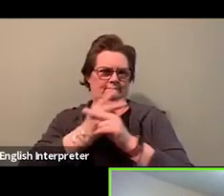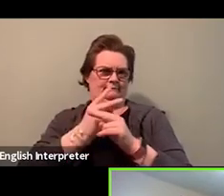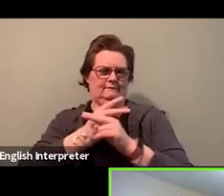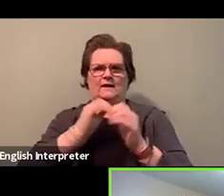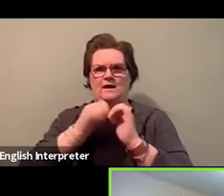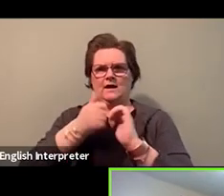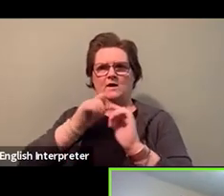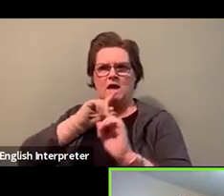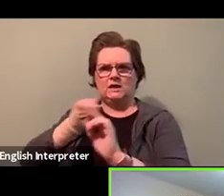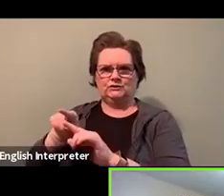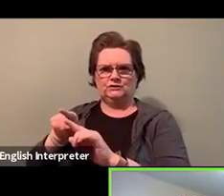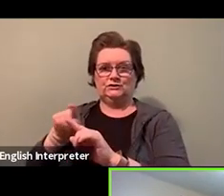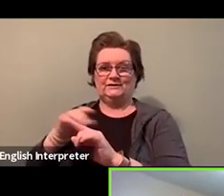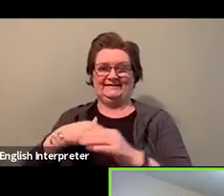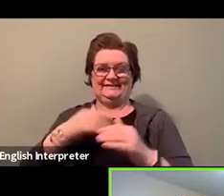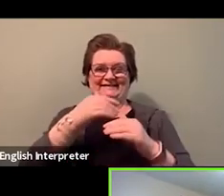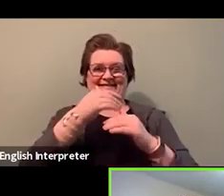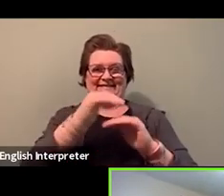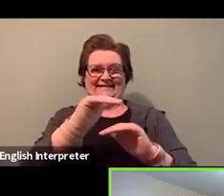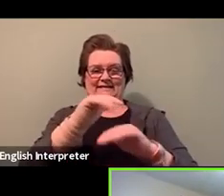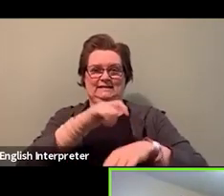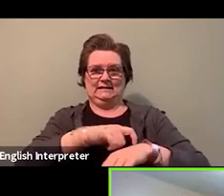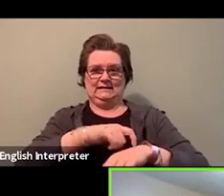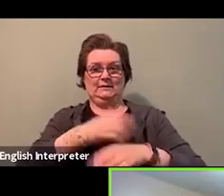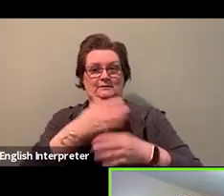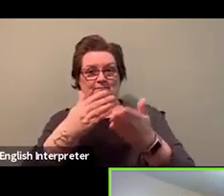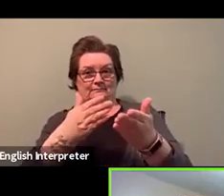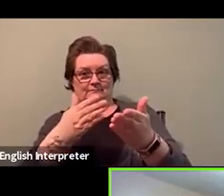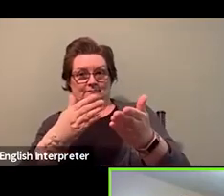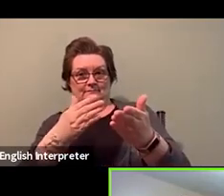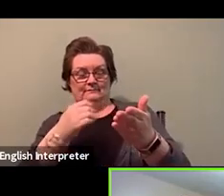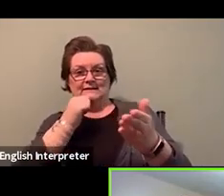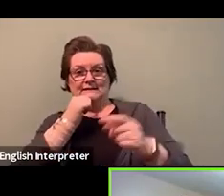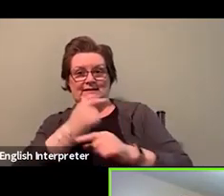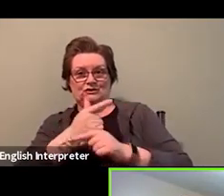So I will leave it to you, Ms. V, as we say, the Sister V.